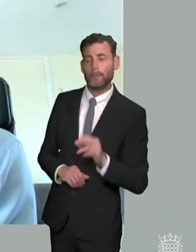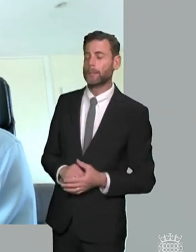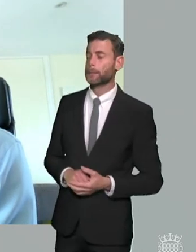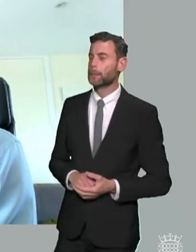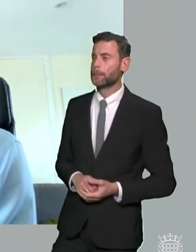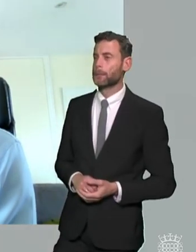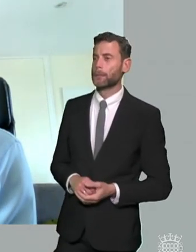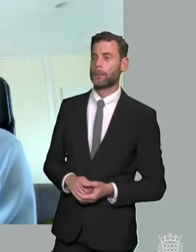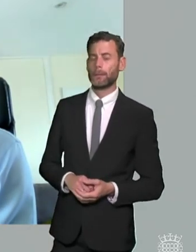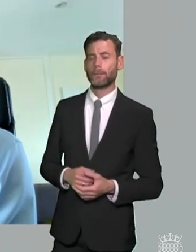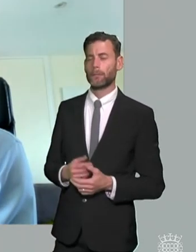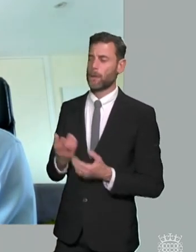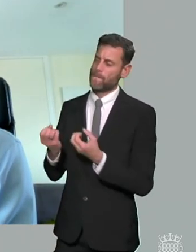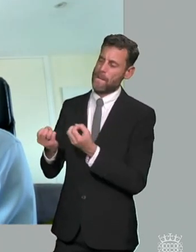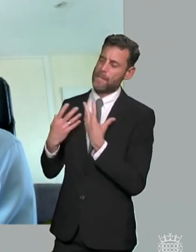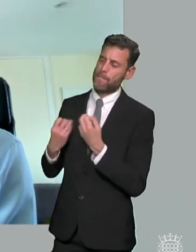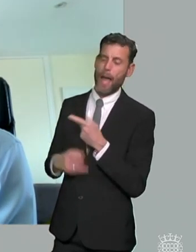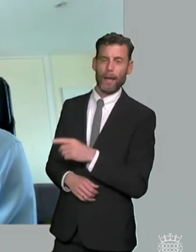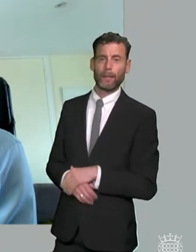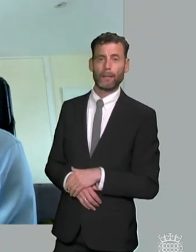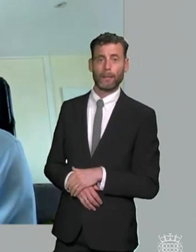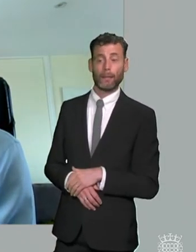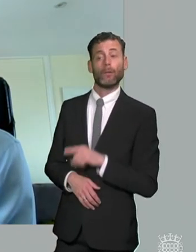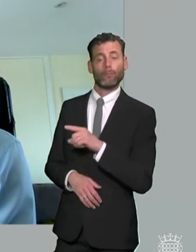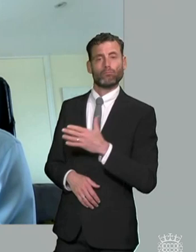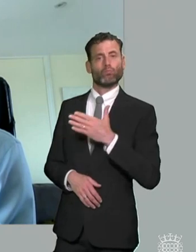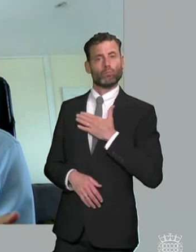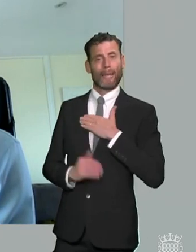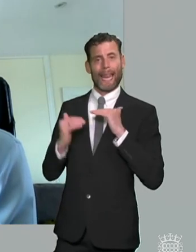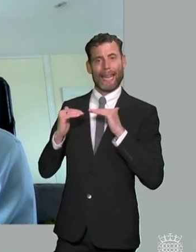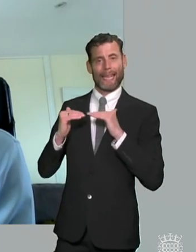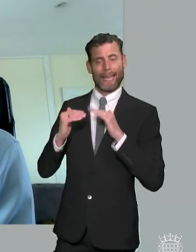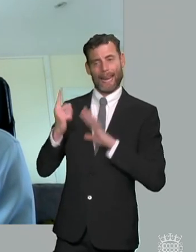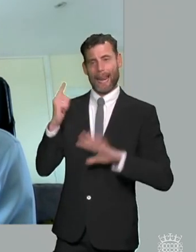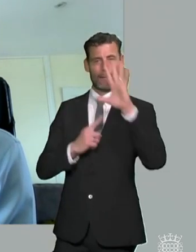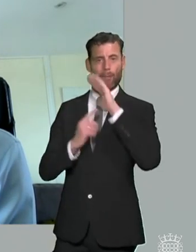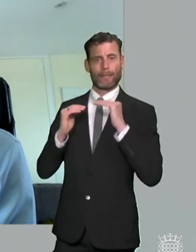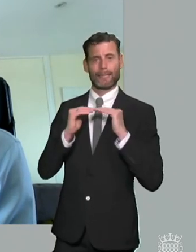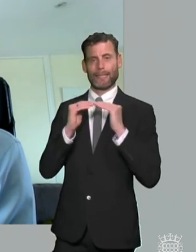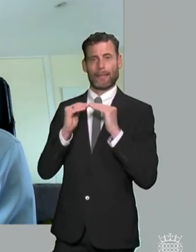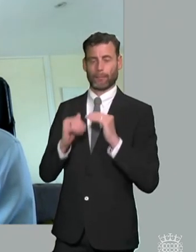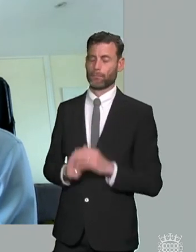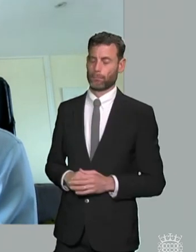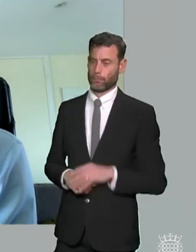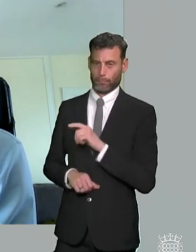the feedback we're getting is that they're very supportive of the national standards the issue being that the absence of any national standard there is no flaw